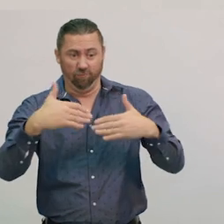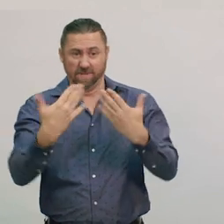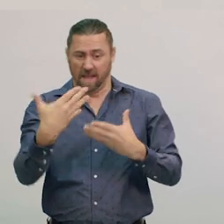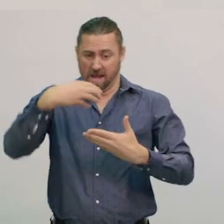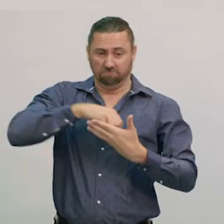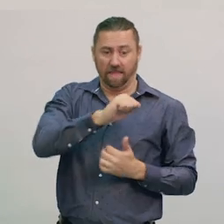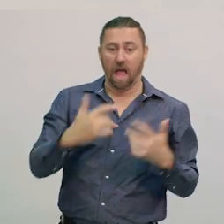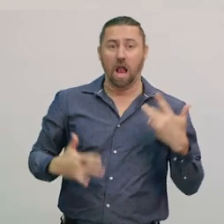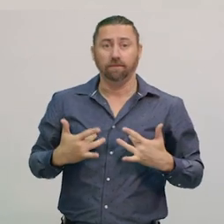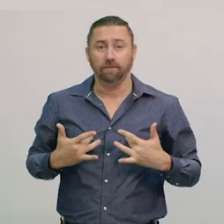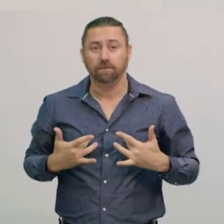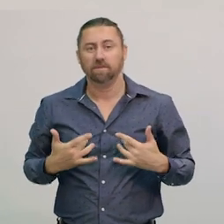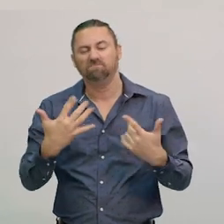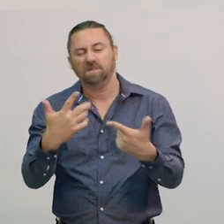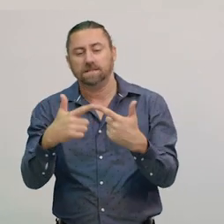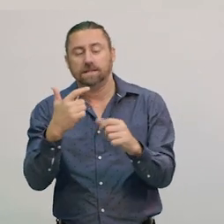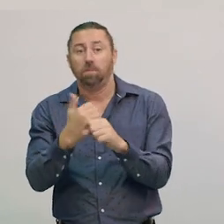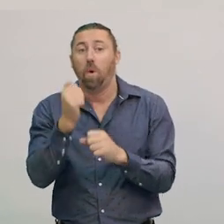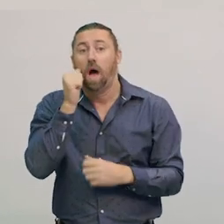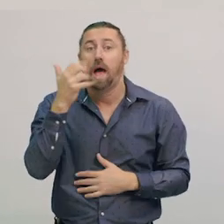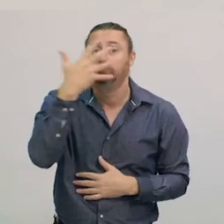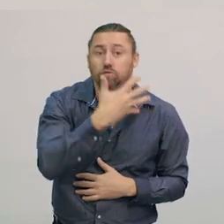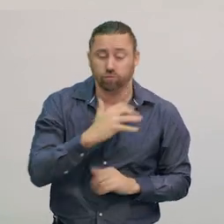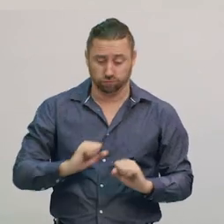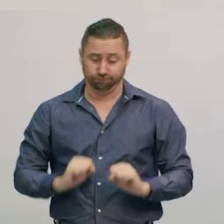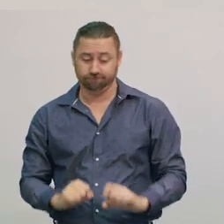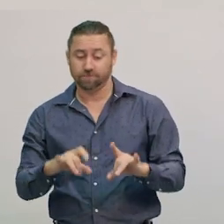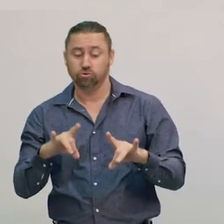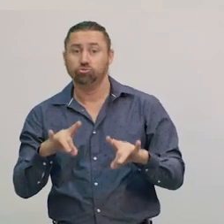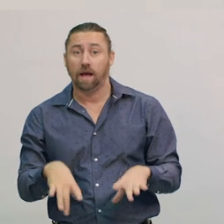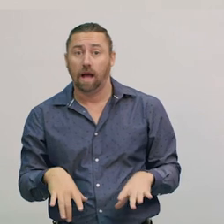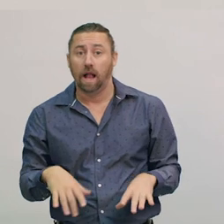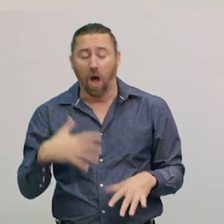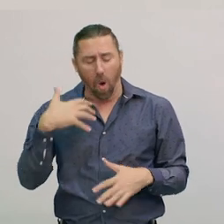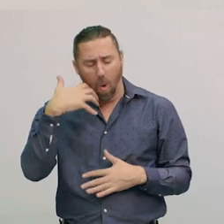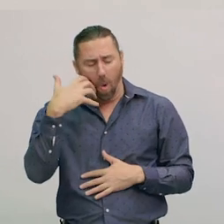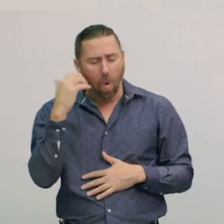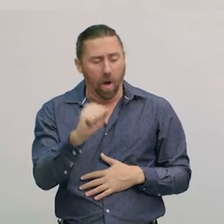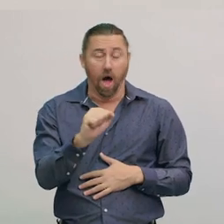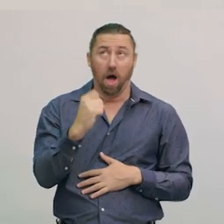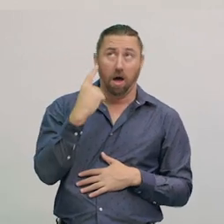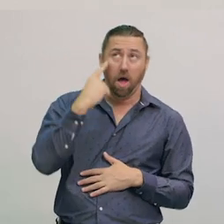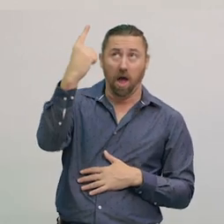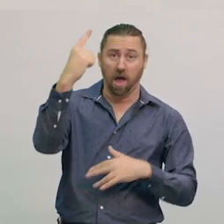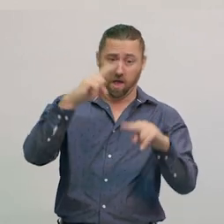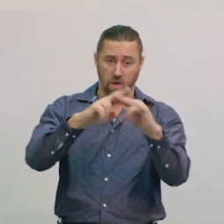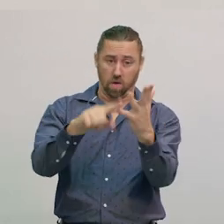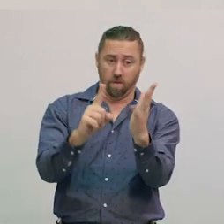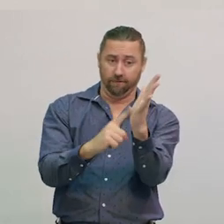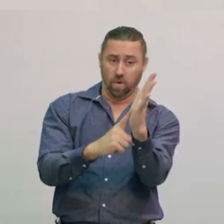For example, Aboriginal peoples of Australia have, traditionally, taken advantage of the full Moon for ceremonies,